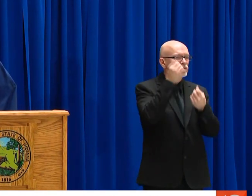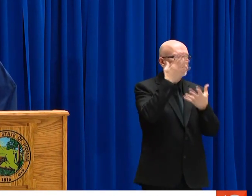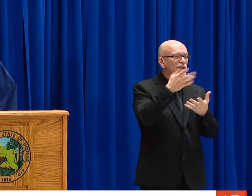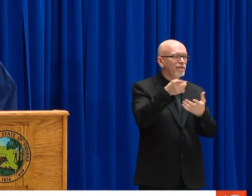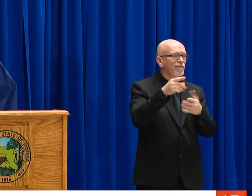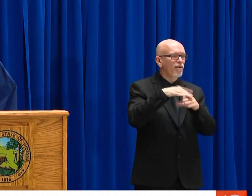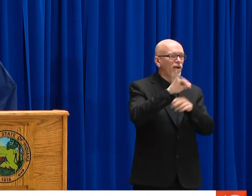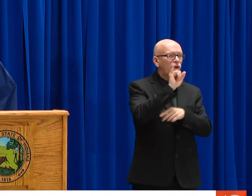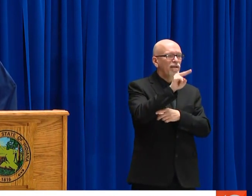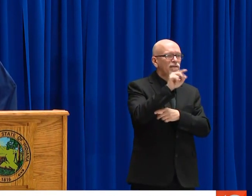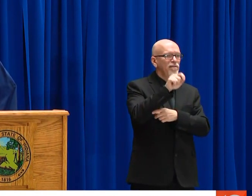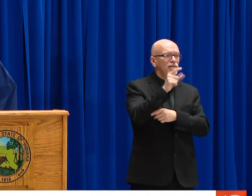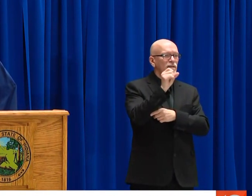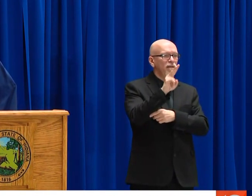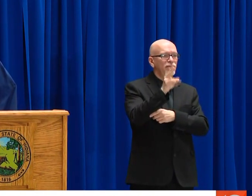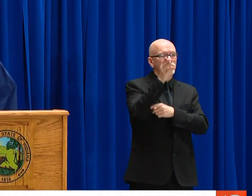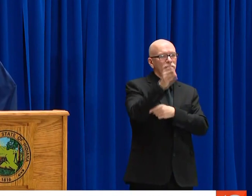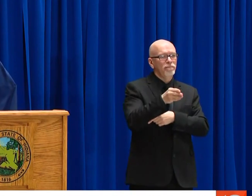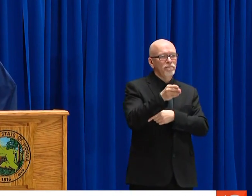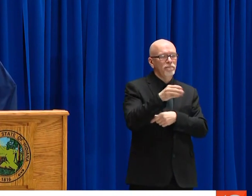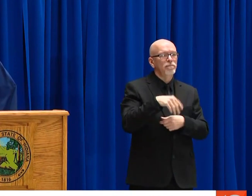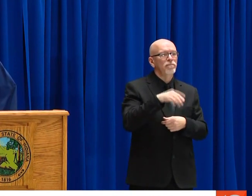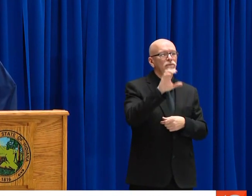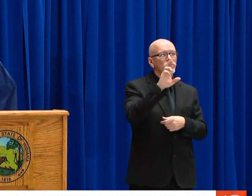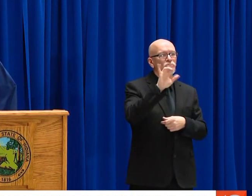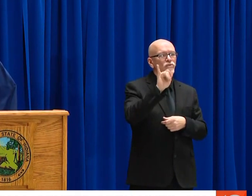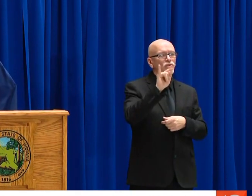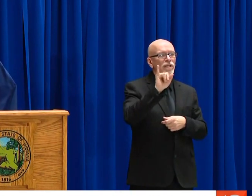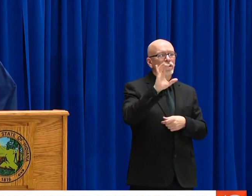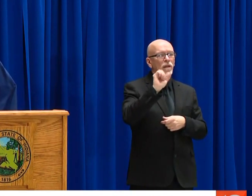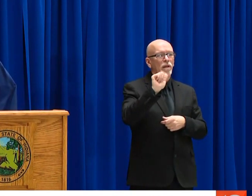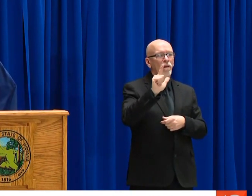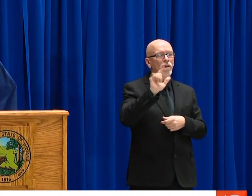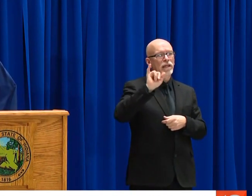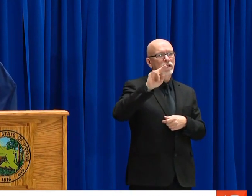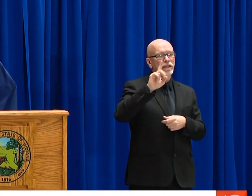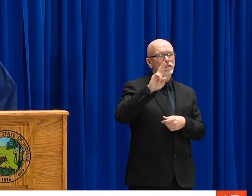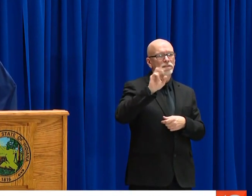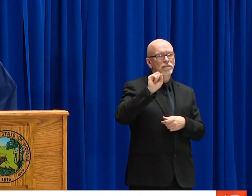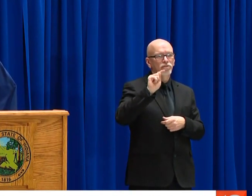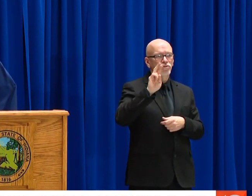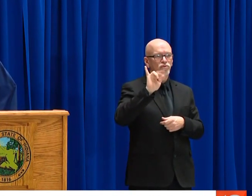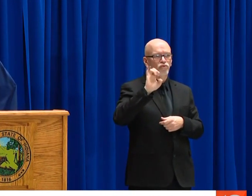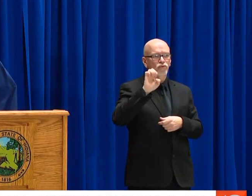CATEGORIES, YOU'RE LISTED AS ESSENTIAL. YOU CAN FIND DETAILS OF THE